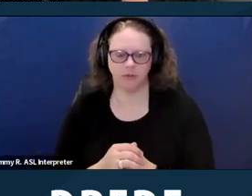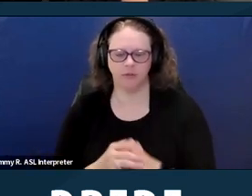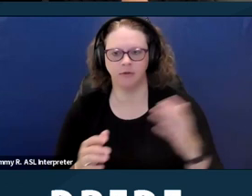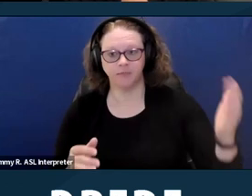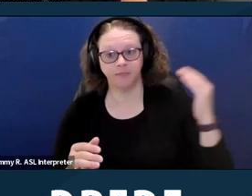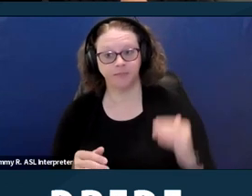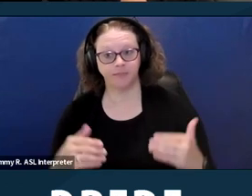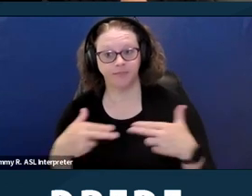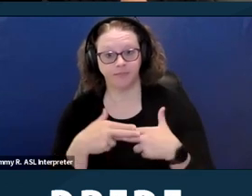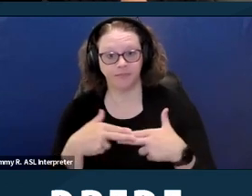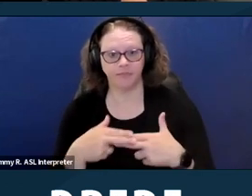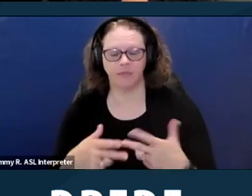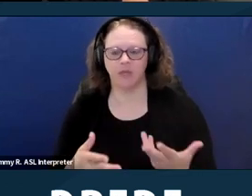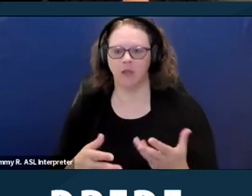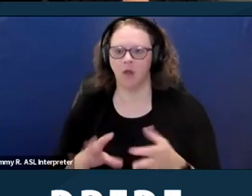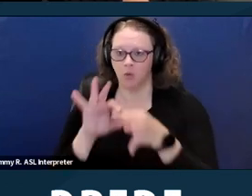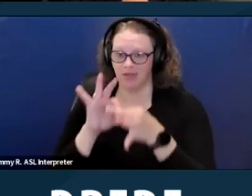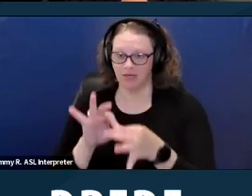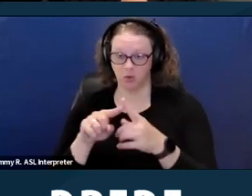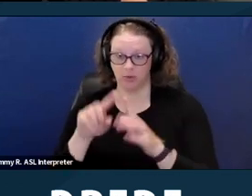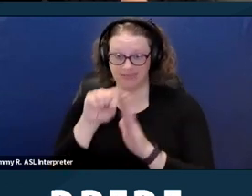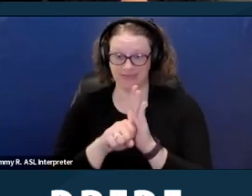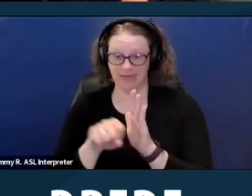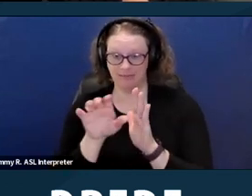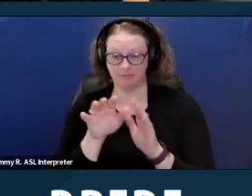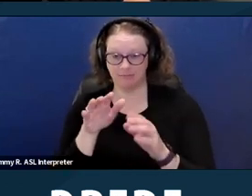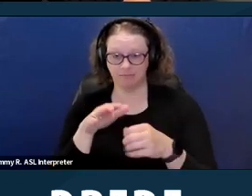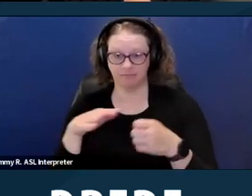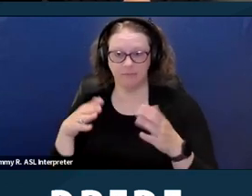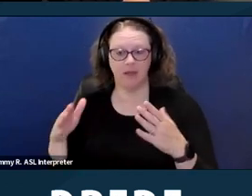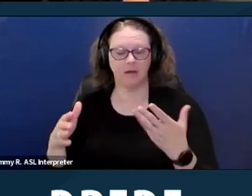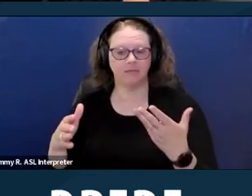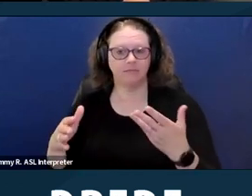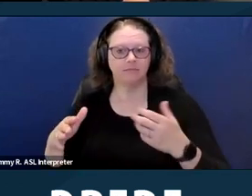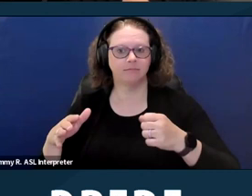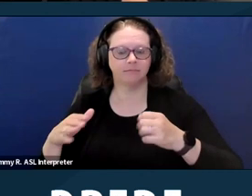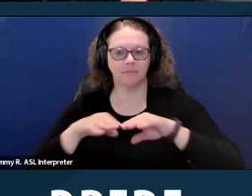On state level, and again, I'll just pause for a moment for accessibility purposes to allow people